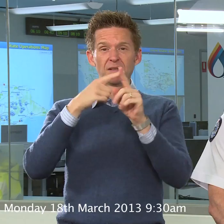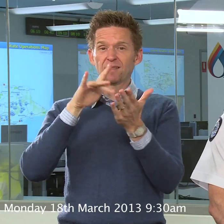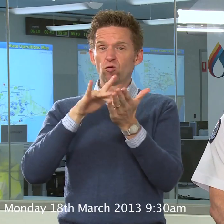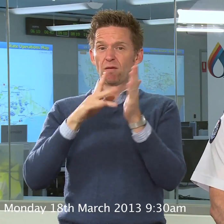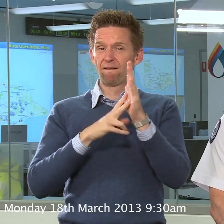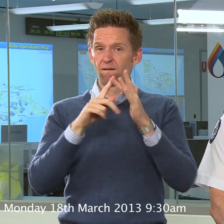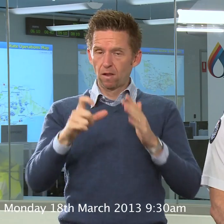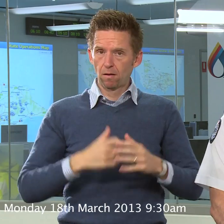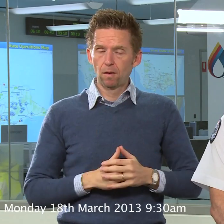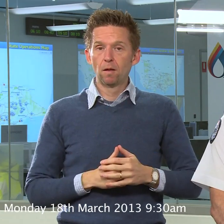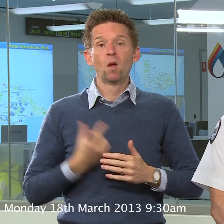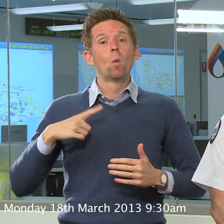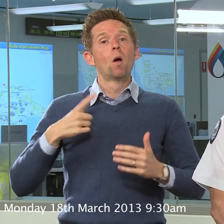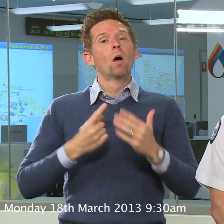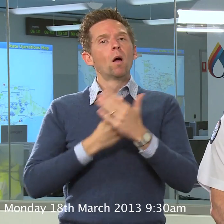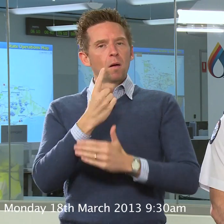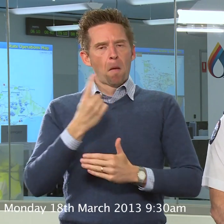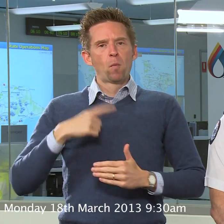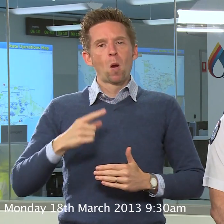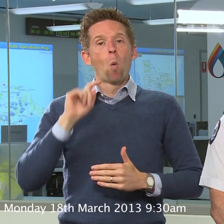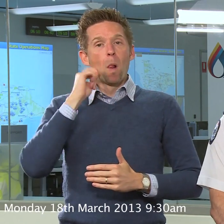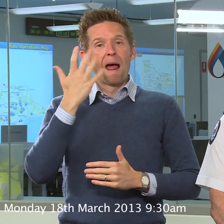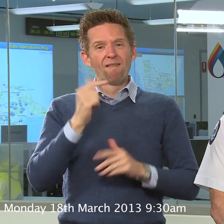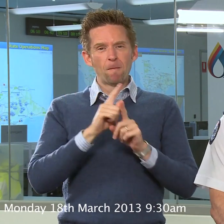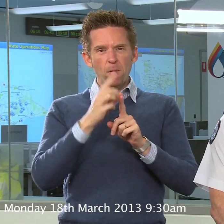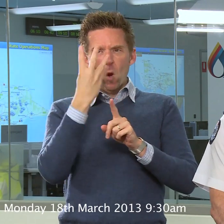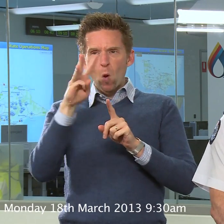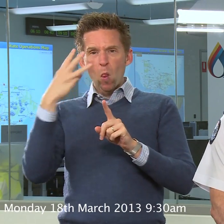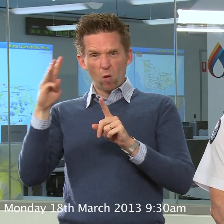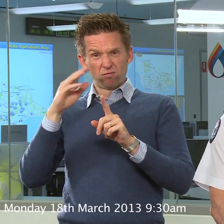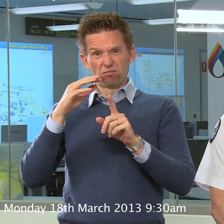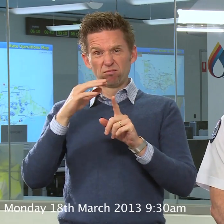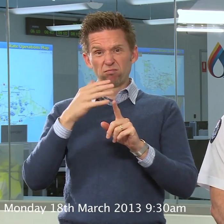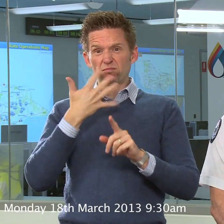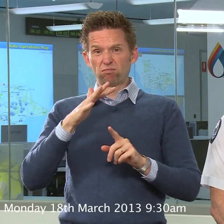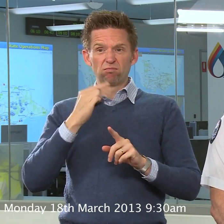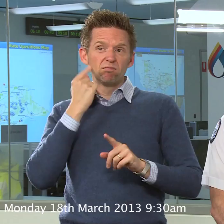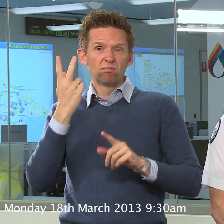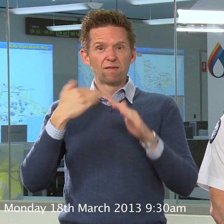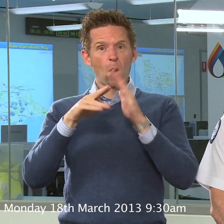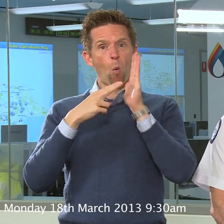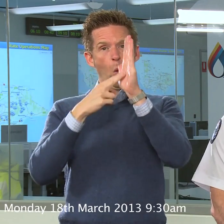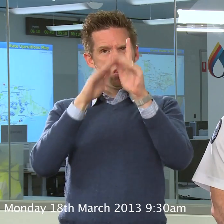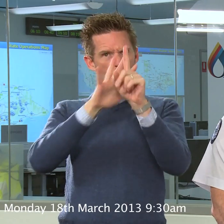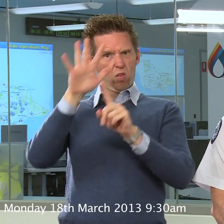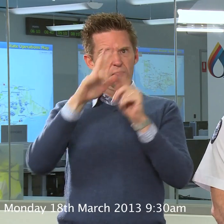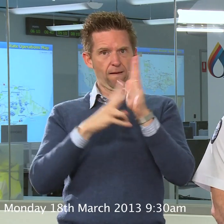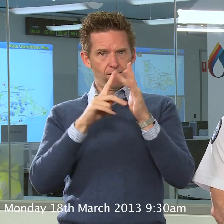And that’s all due to the fact that there’s going to be temperatures in the thirties in the northern part of the state, and we’ll then see very strong winds.